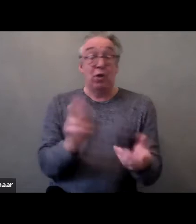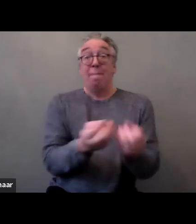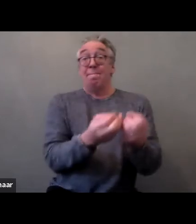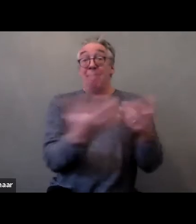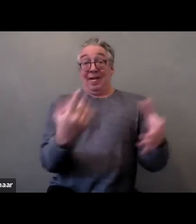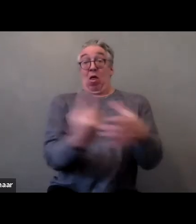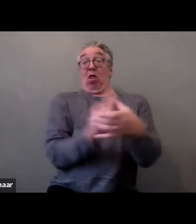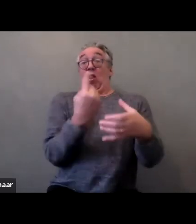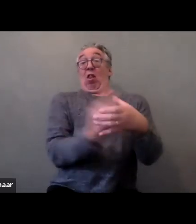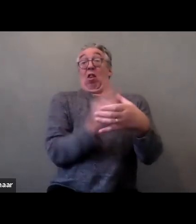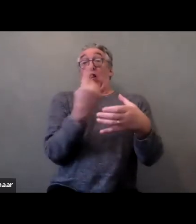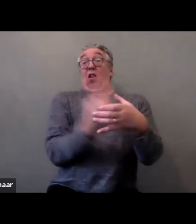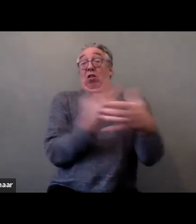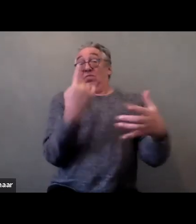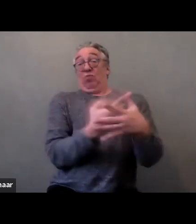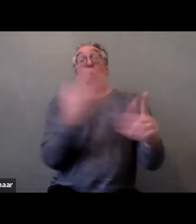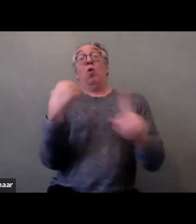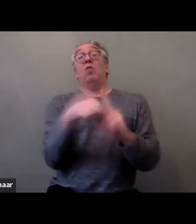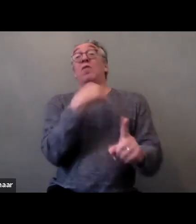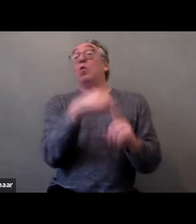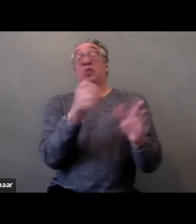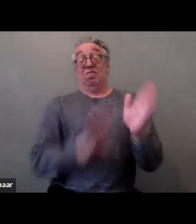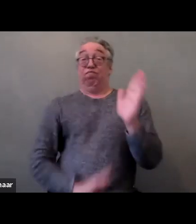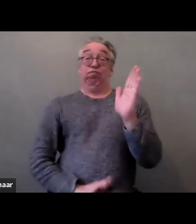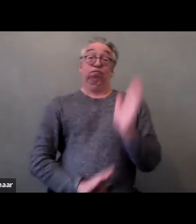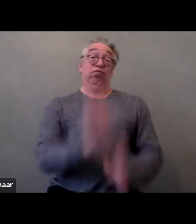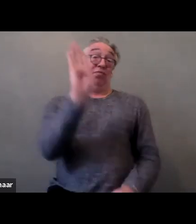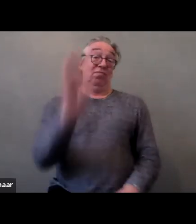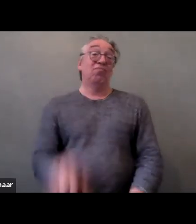So the violence has increased. ANA: Claire, one minute.